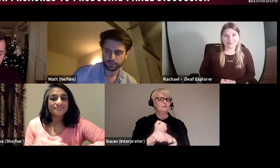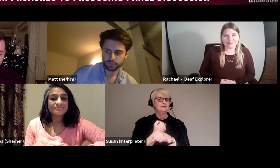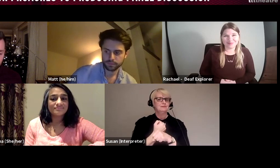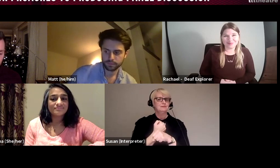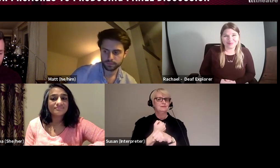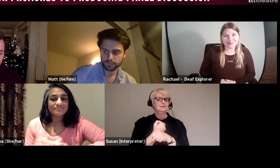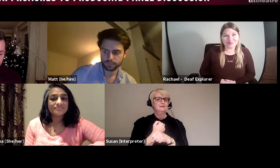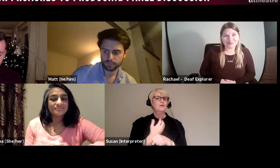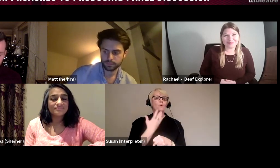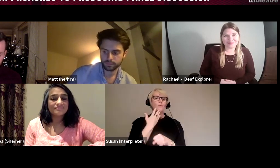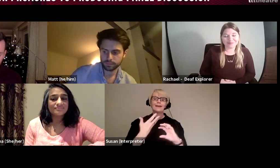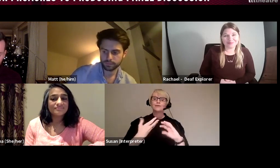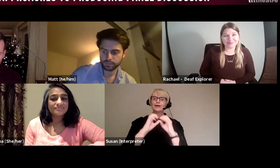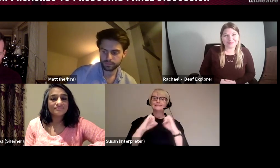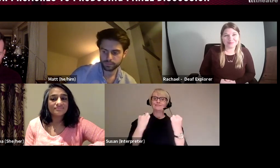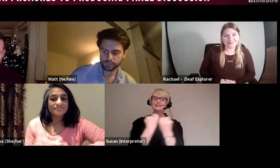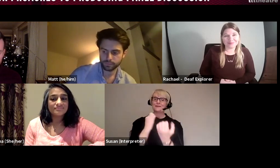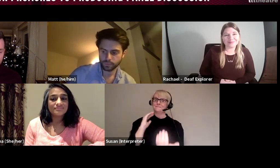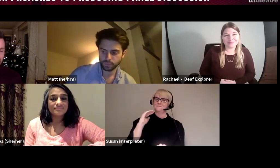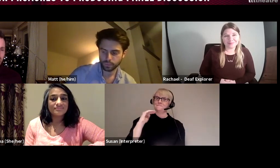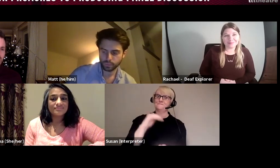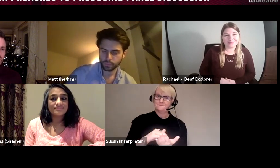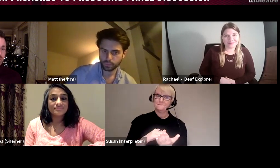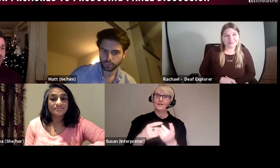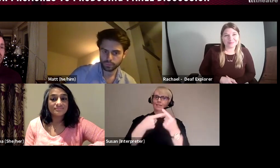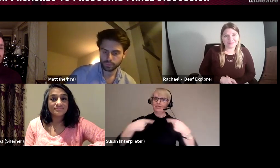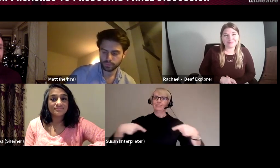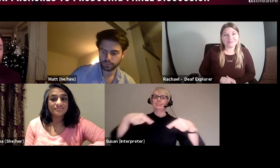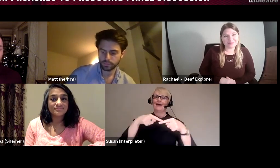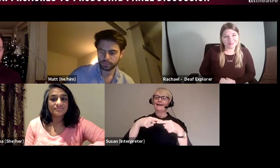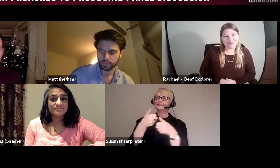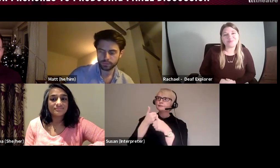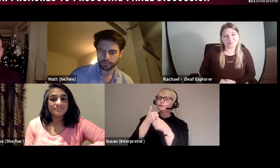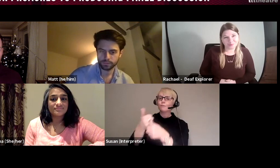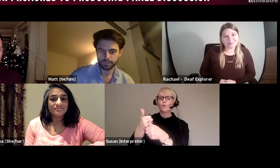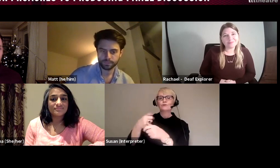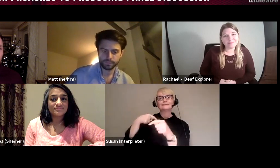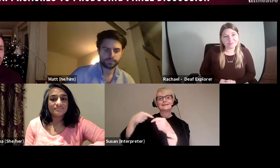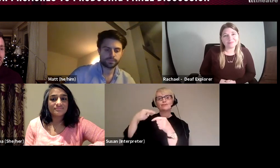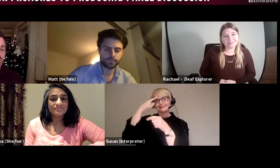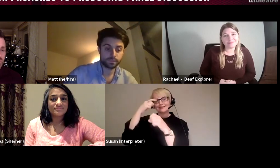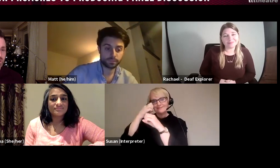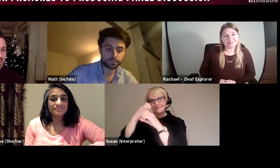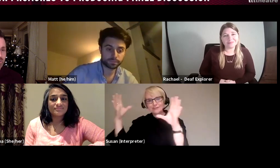everybody being on board with the directors vision, and what the whole team wants to deliver.